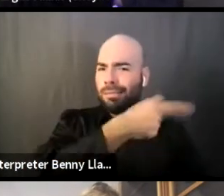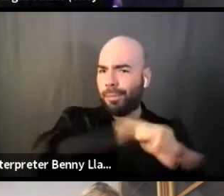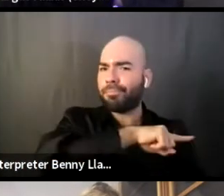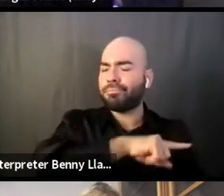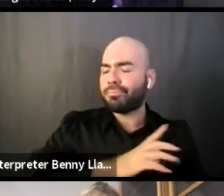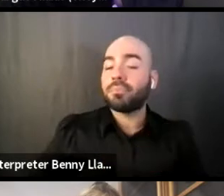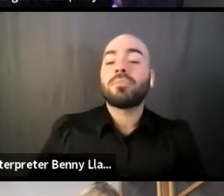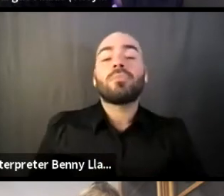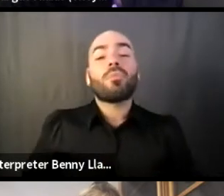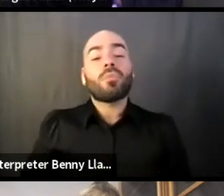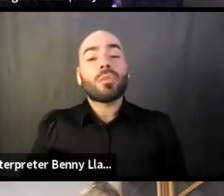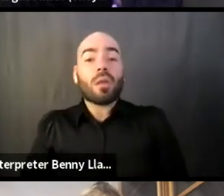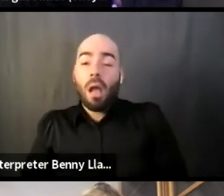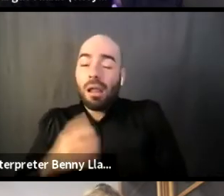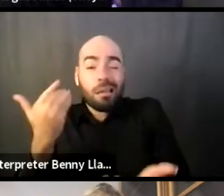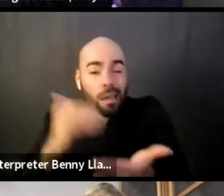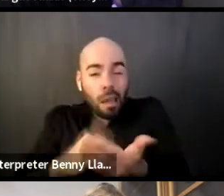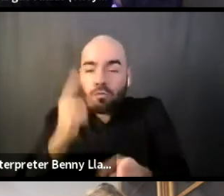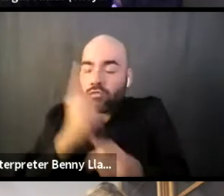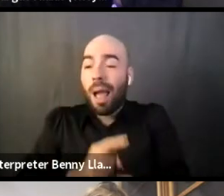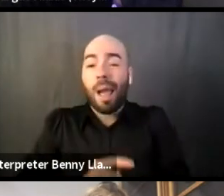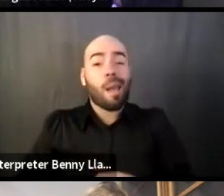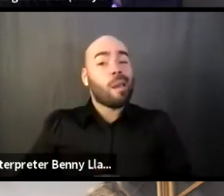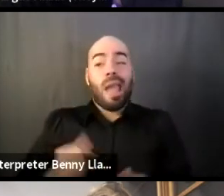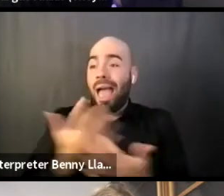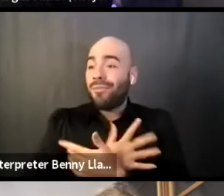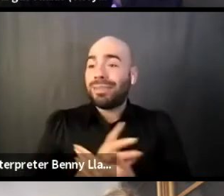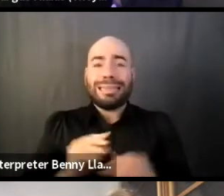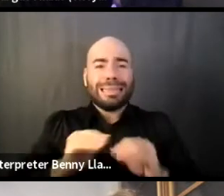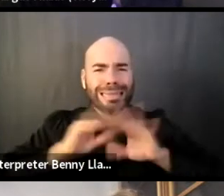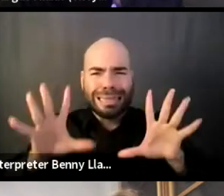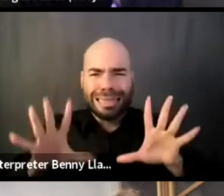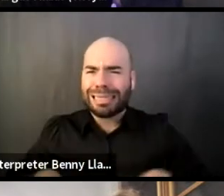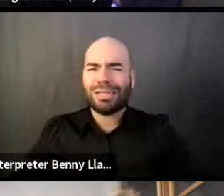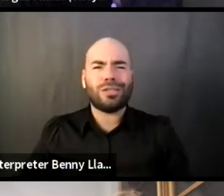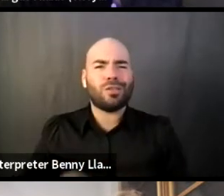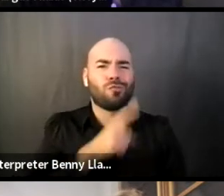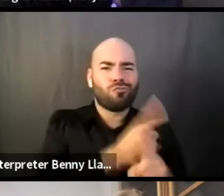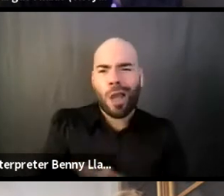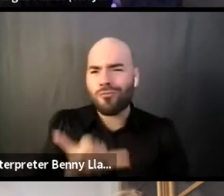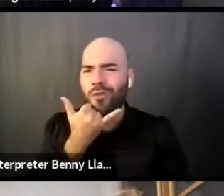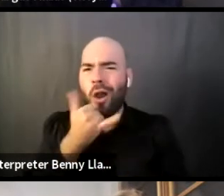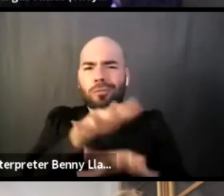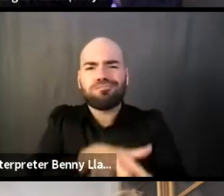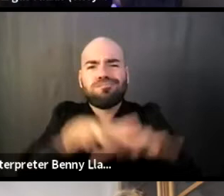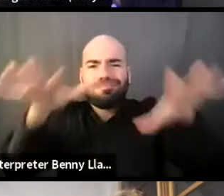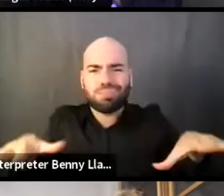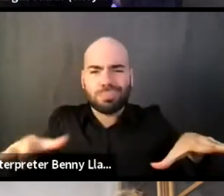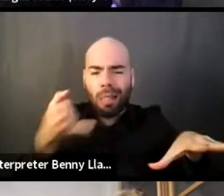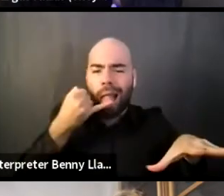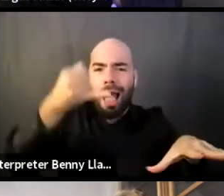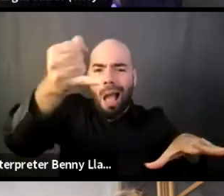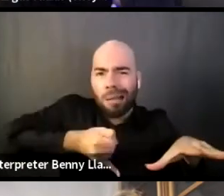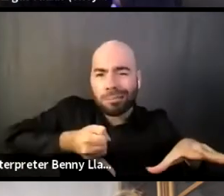that it is a spectrum and that we hope that people have the opportunity and the impetus to change, who am I to say to an organization